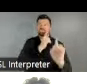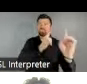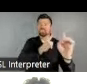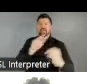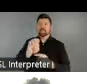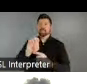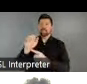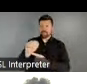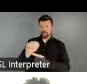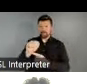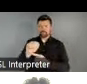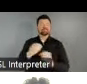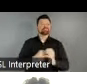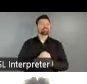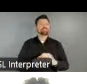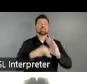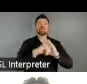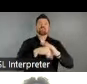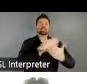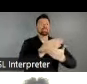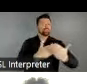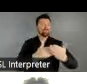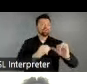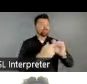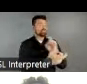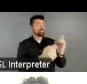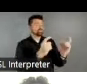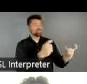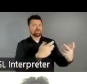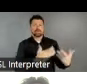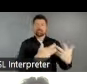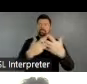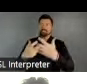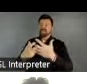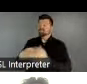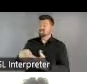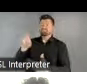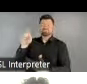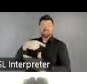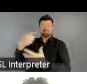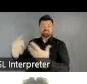and to identify areas primed to evolve, to meet demands for our time. Over the next few minutes,